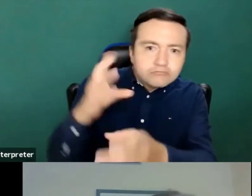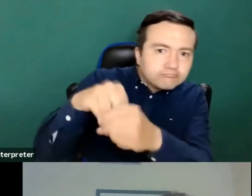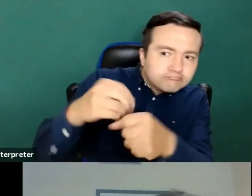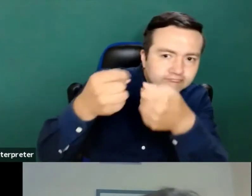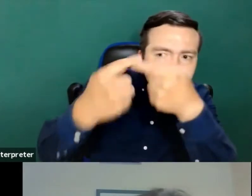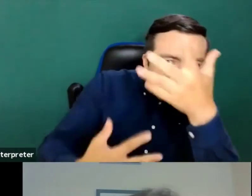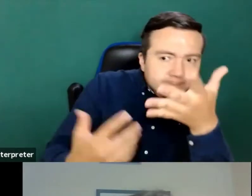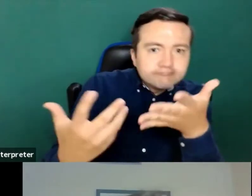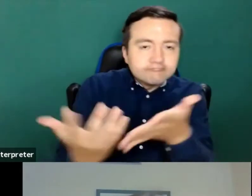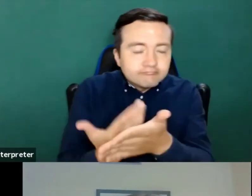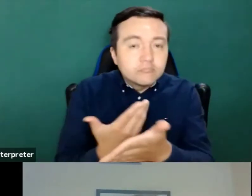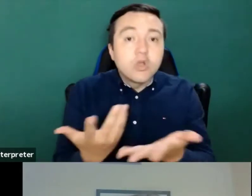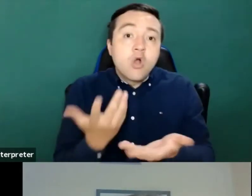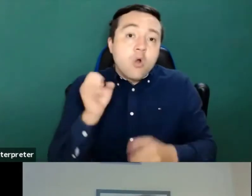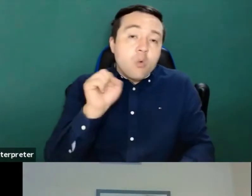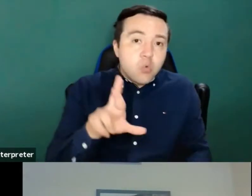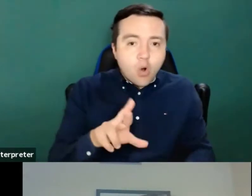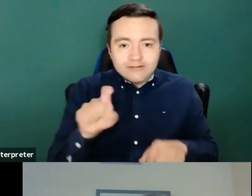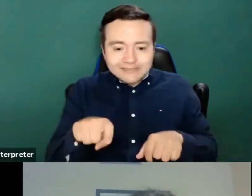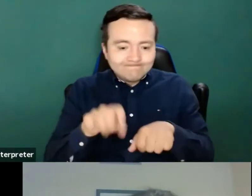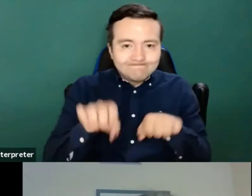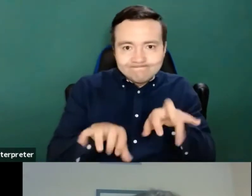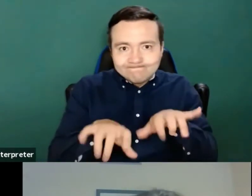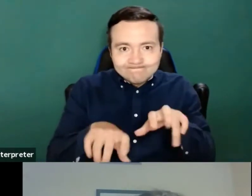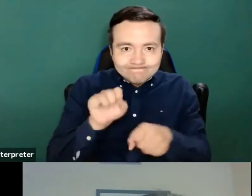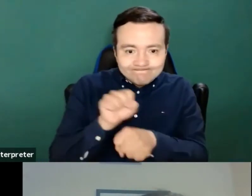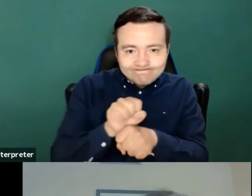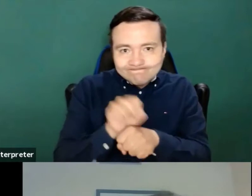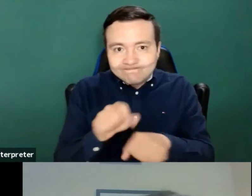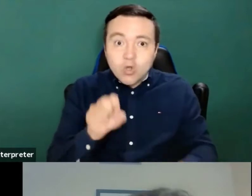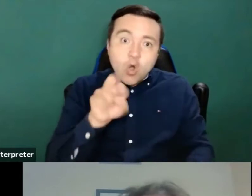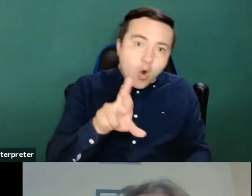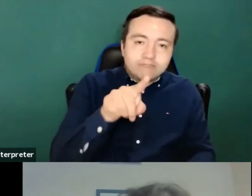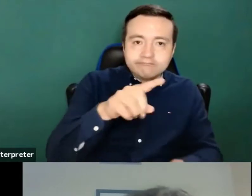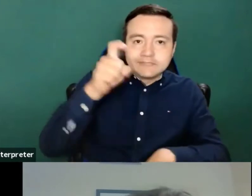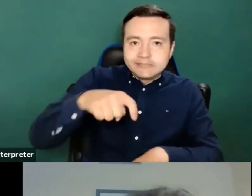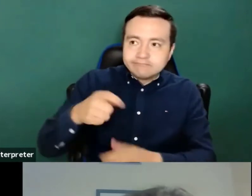do, or being able to pay on your own and in a secure manner, your taxes.